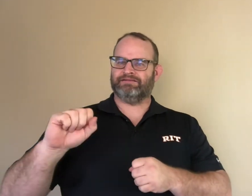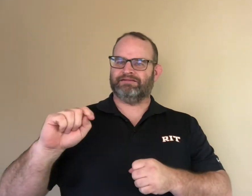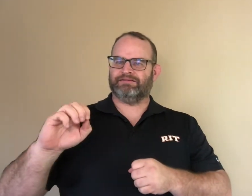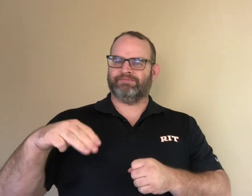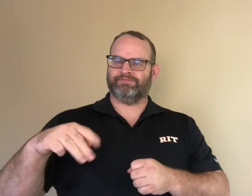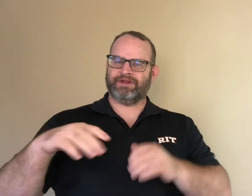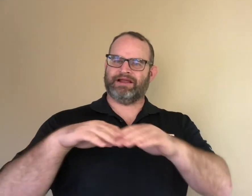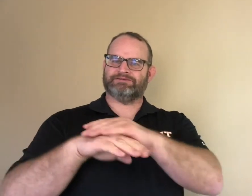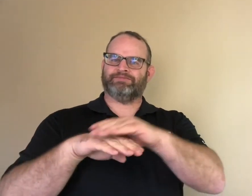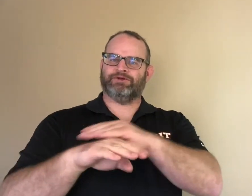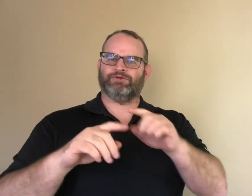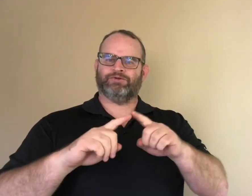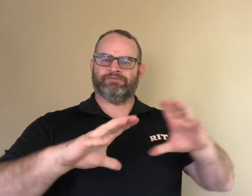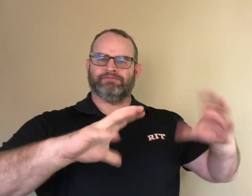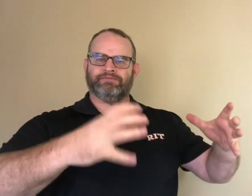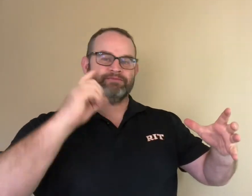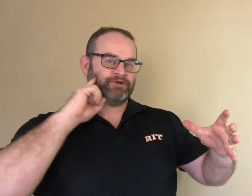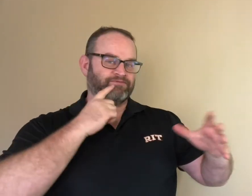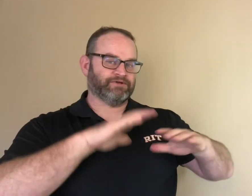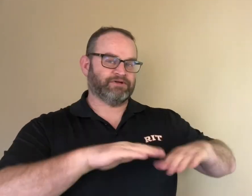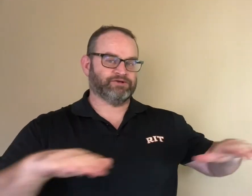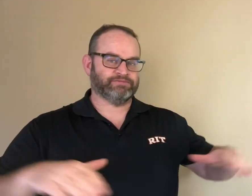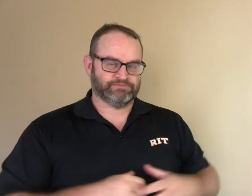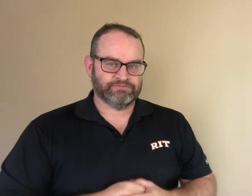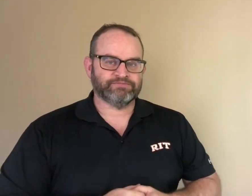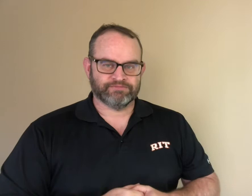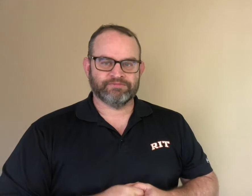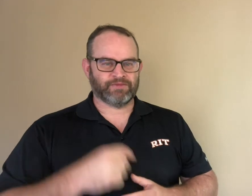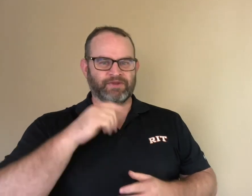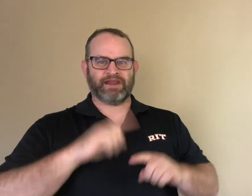How can we make STEM accessible to deaf children?